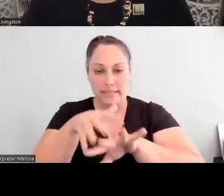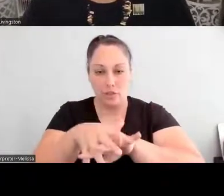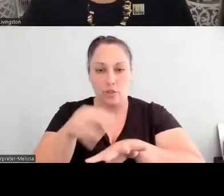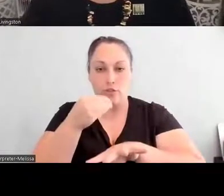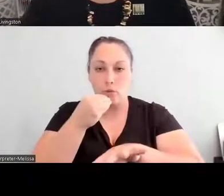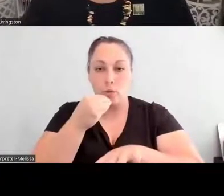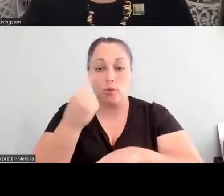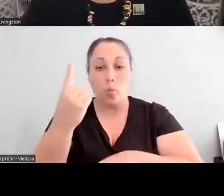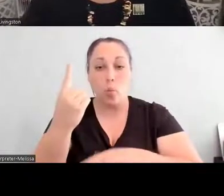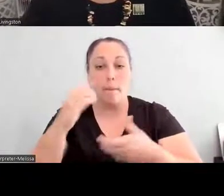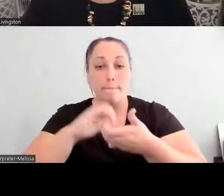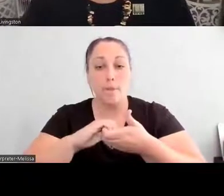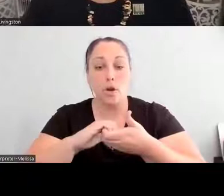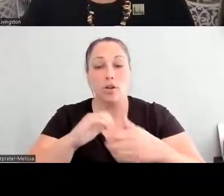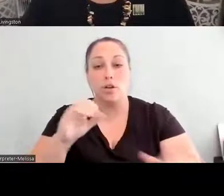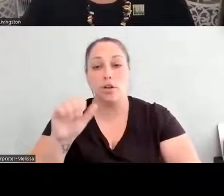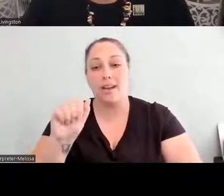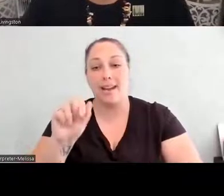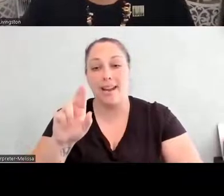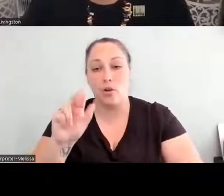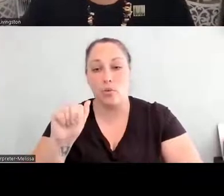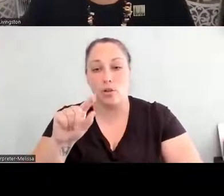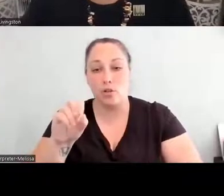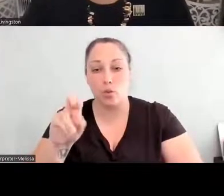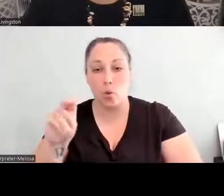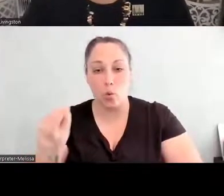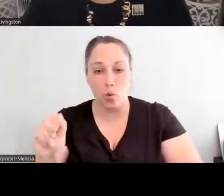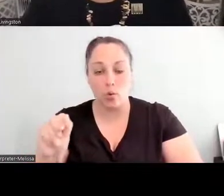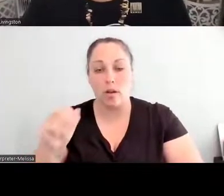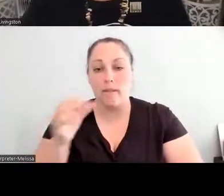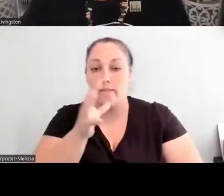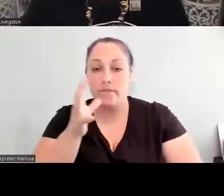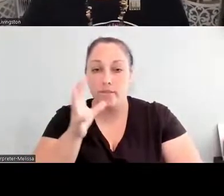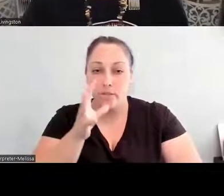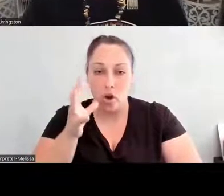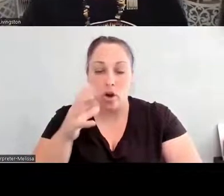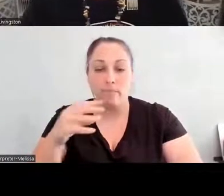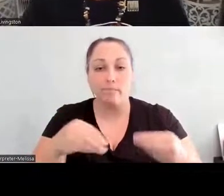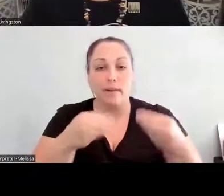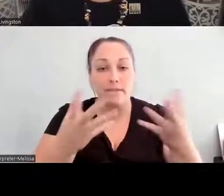some of these beans and as well as grains that we're able to